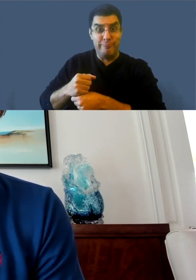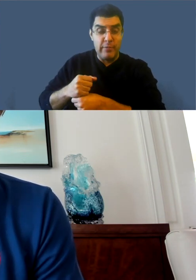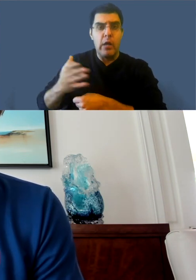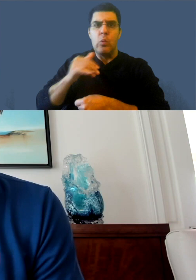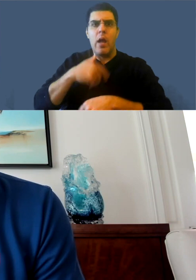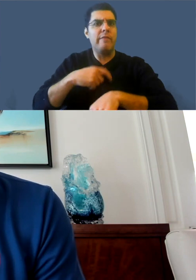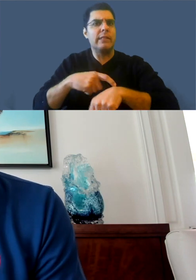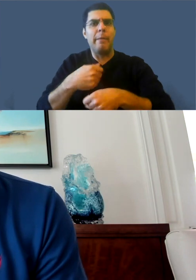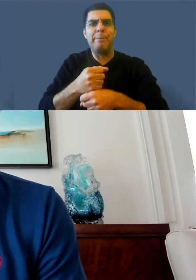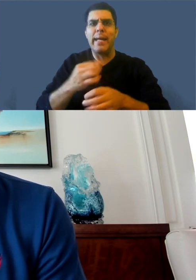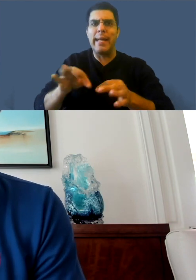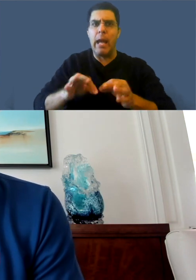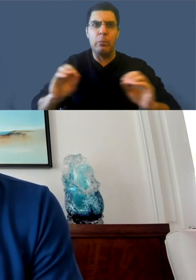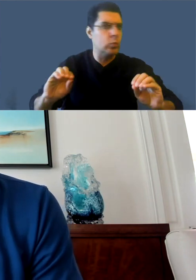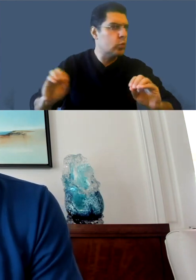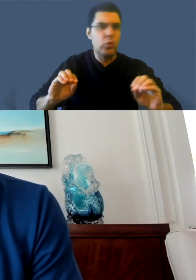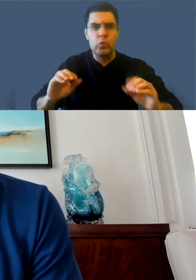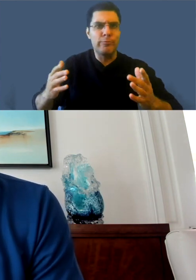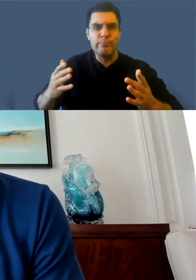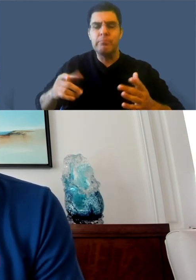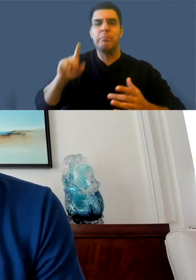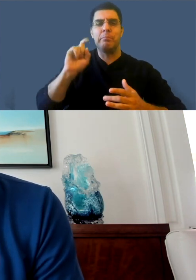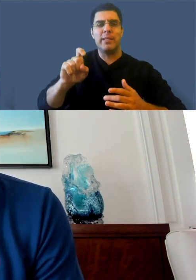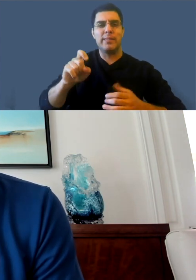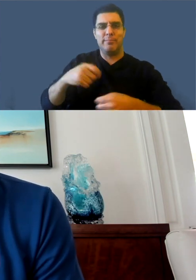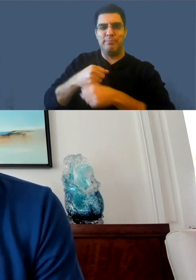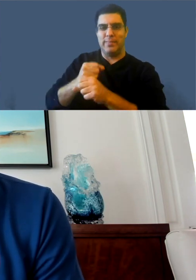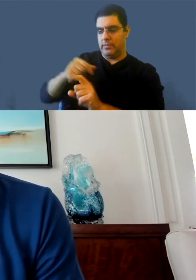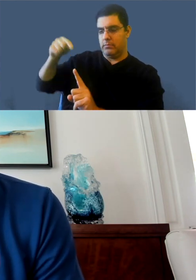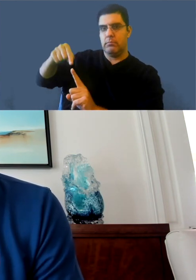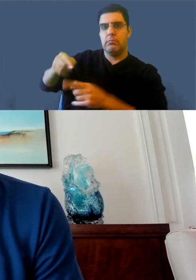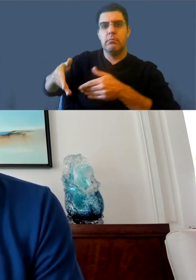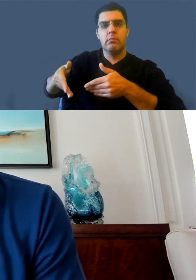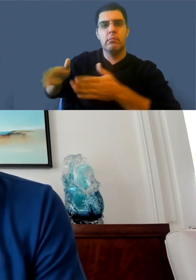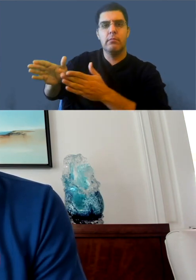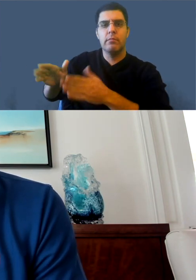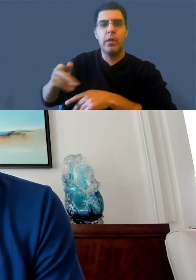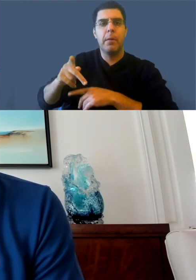without access to anything else. So it will be a safe environment for the creator, which will encourage them